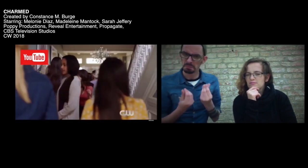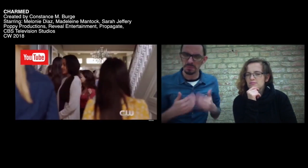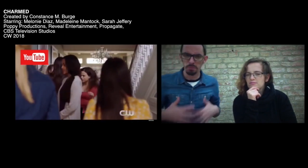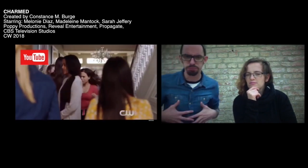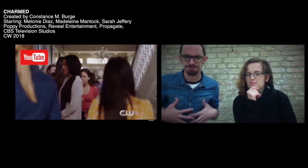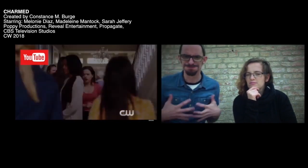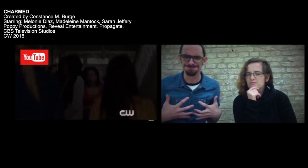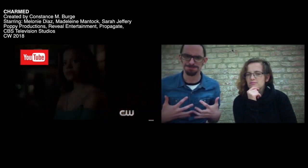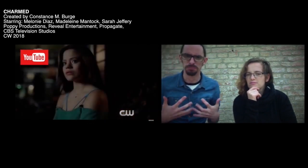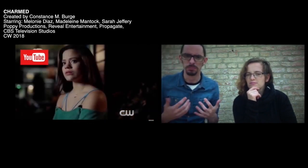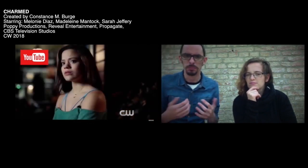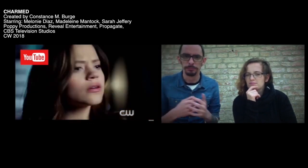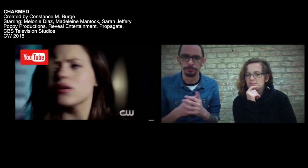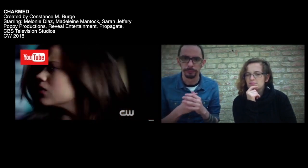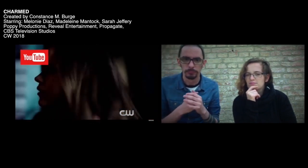[Oh, ich bin so aufgebläht.]